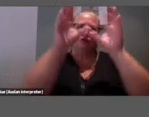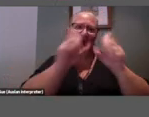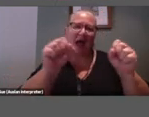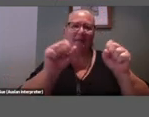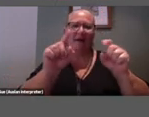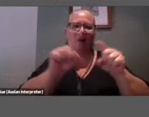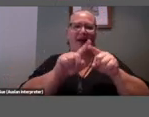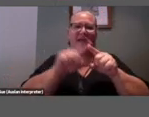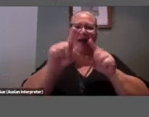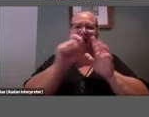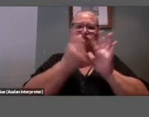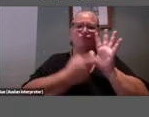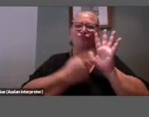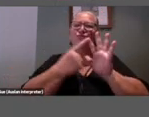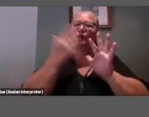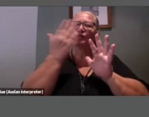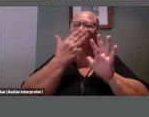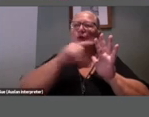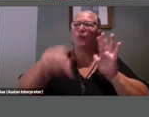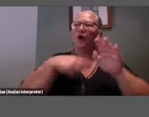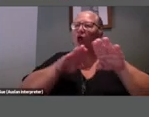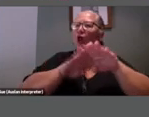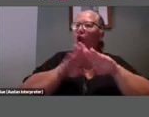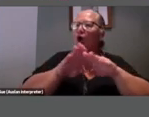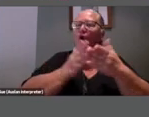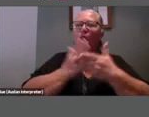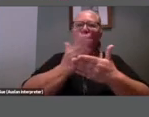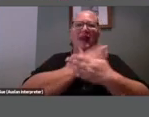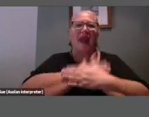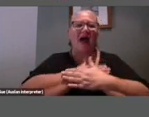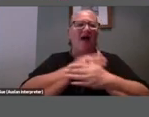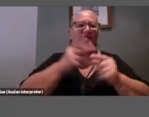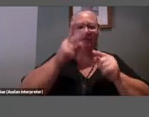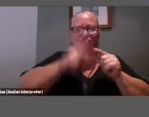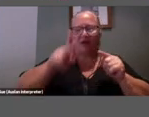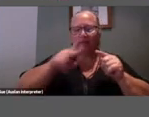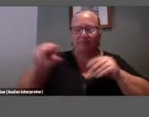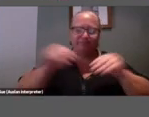we learn through love and repetition and play.